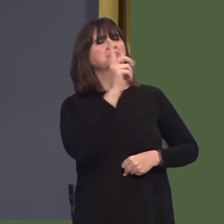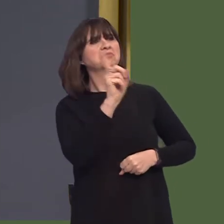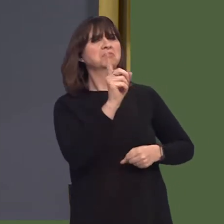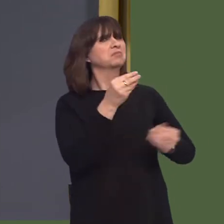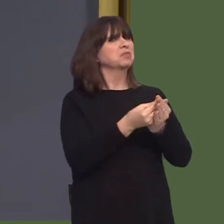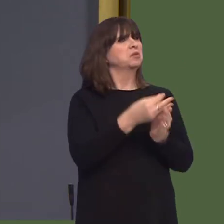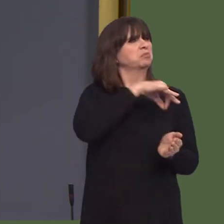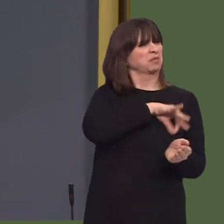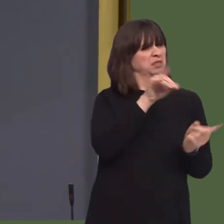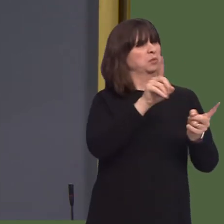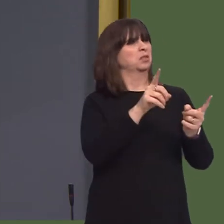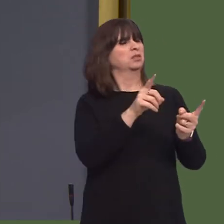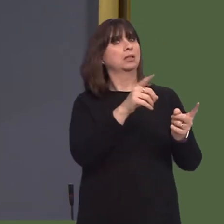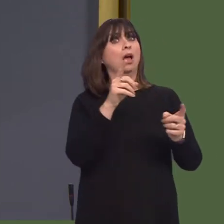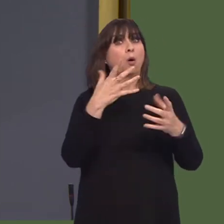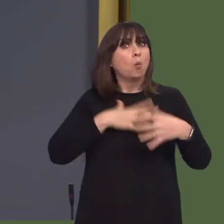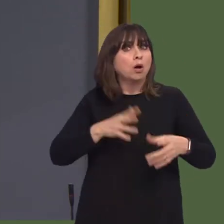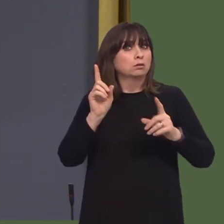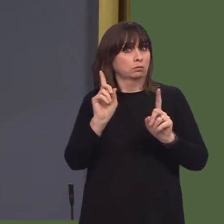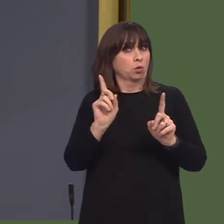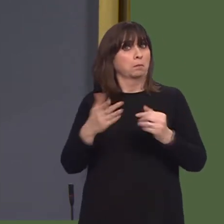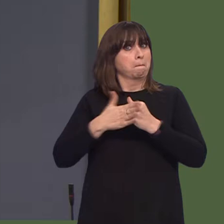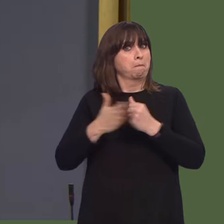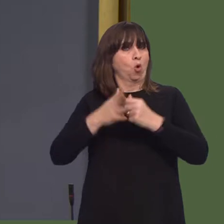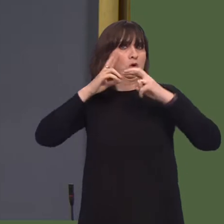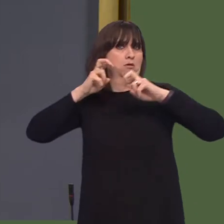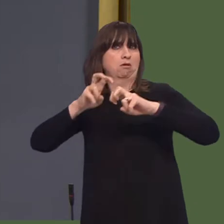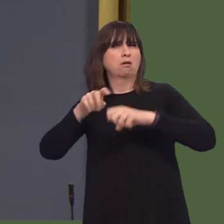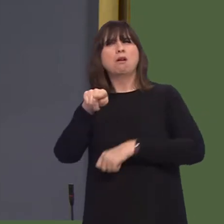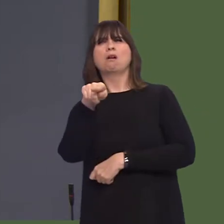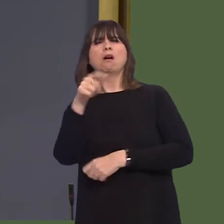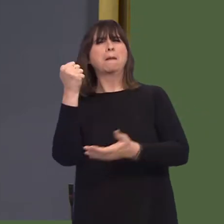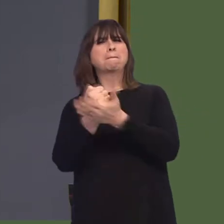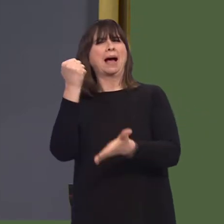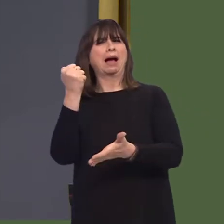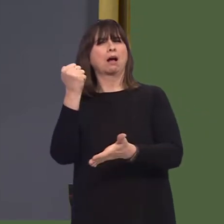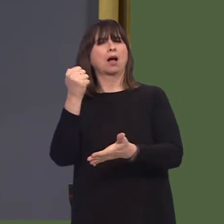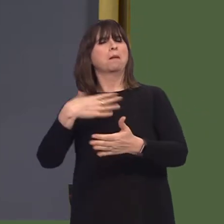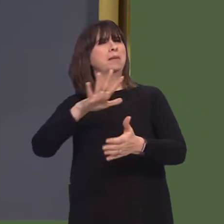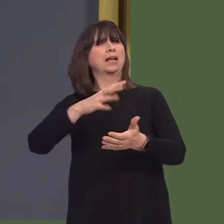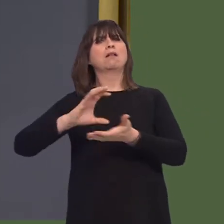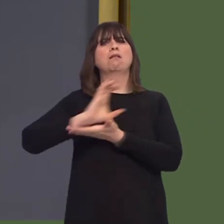it is important we remain focused on the evaluation to keep procurement on track. I can say that Transport for Wales continue to evaluate the competitive bids received